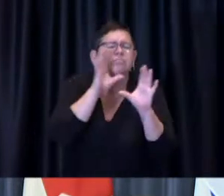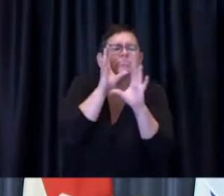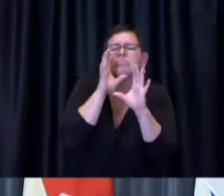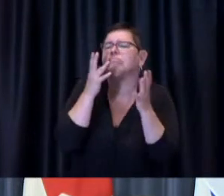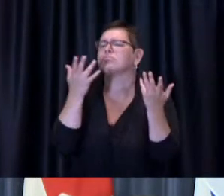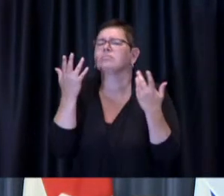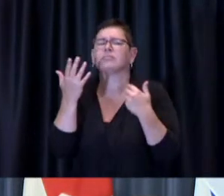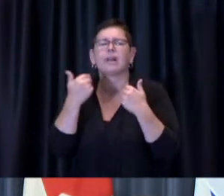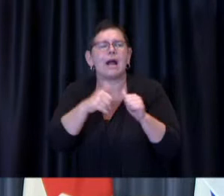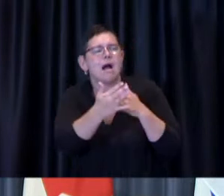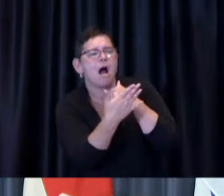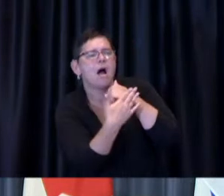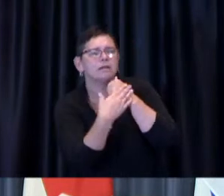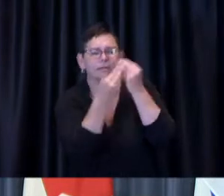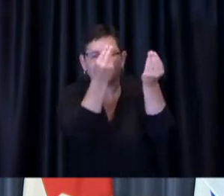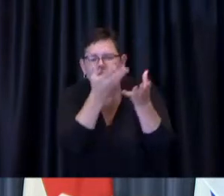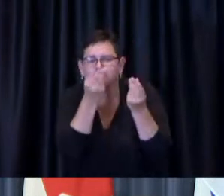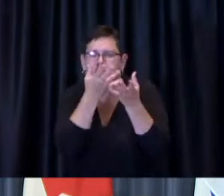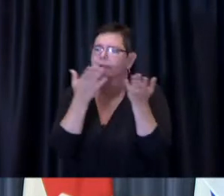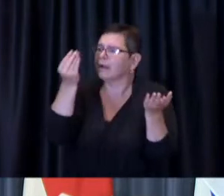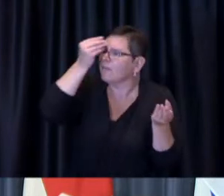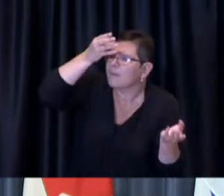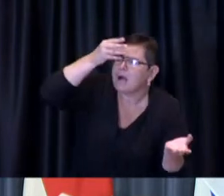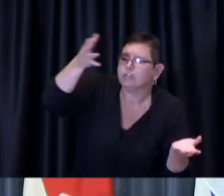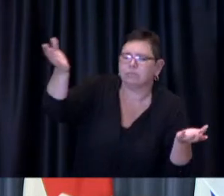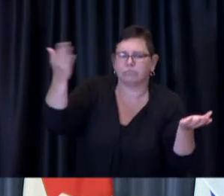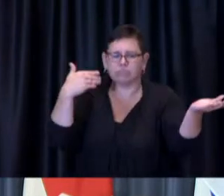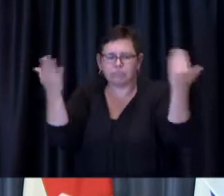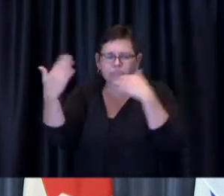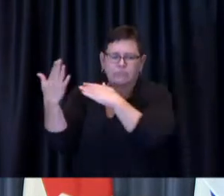province in particular simply because i believe and have believed throughout the pandemic that